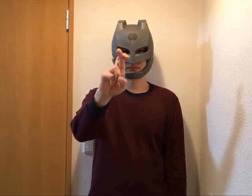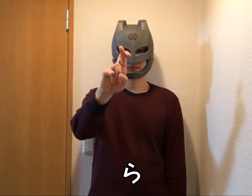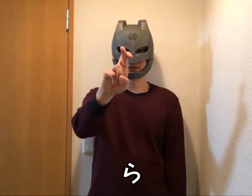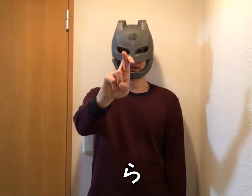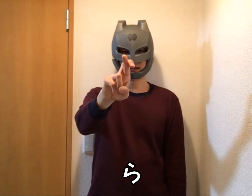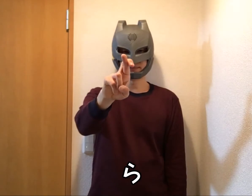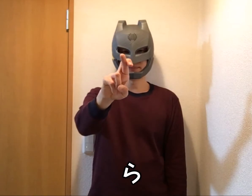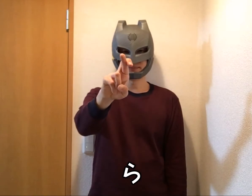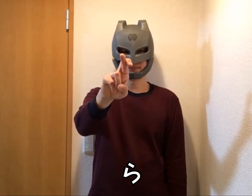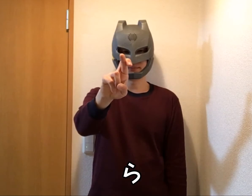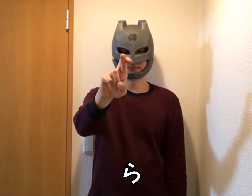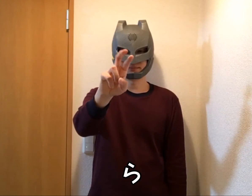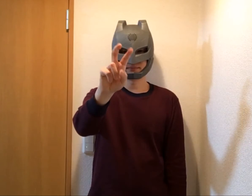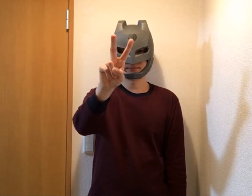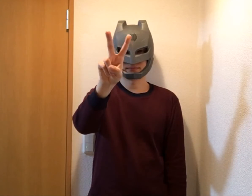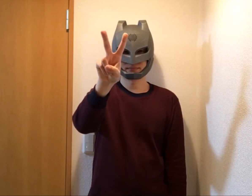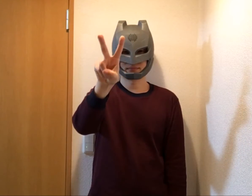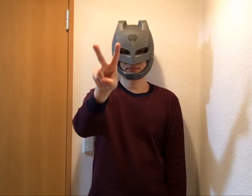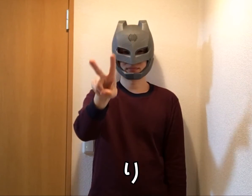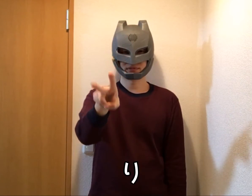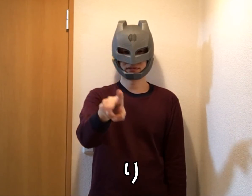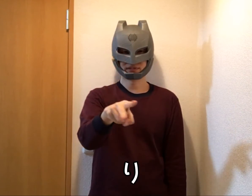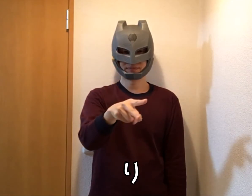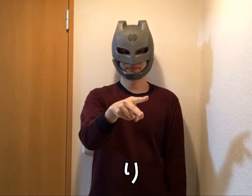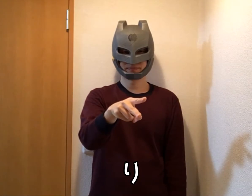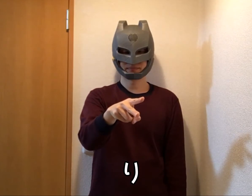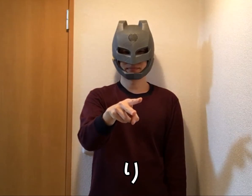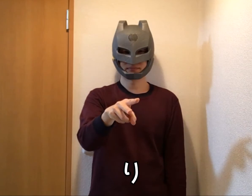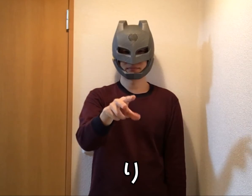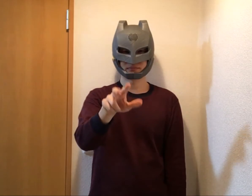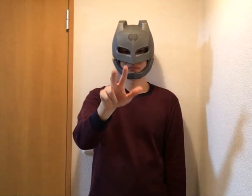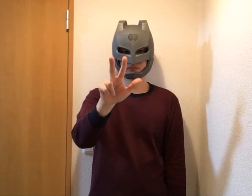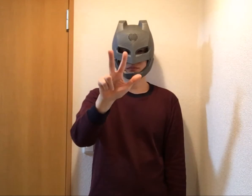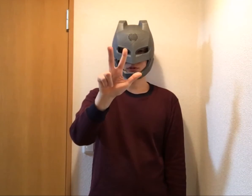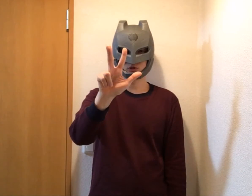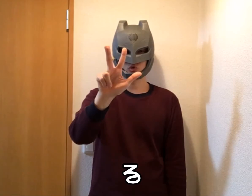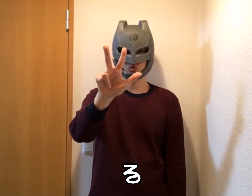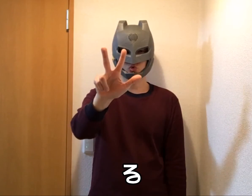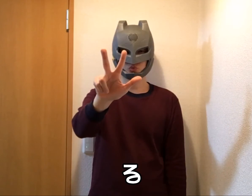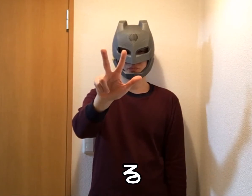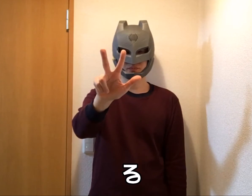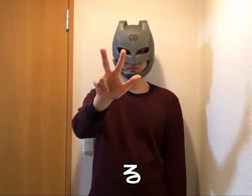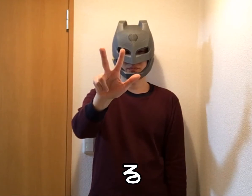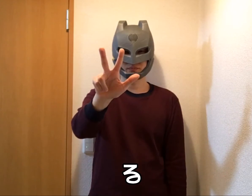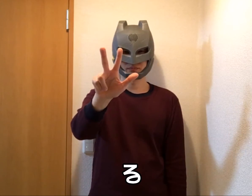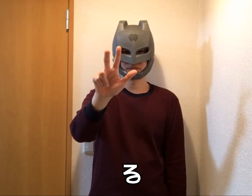ra ri ru